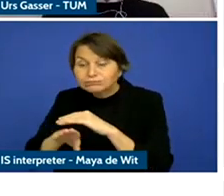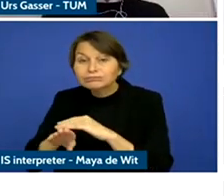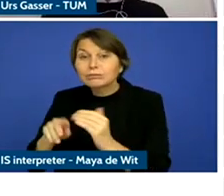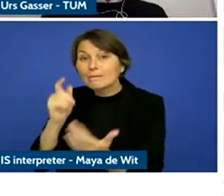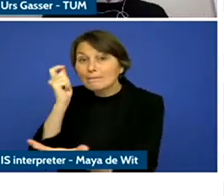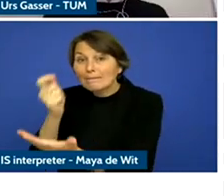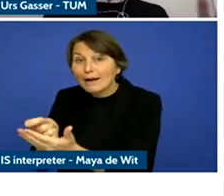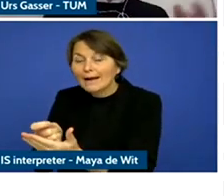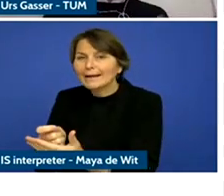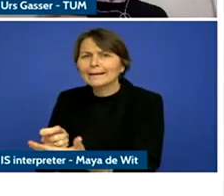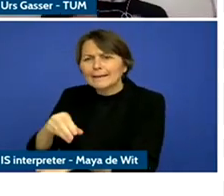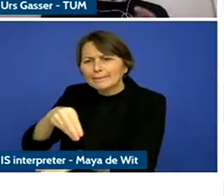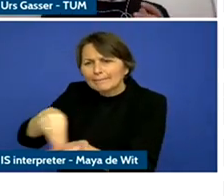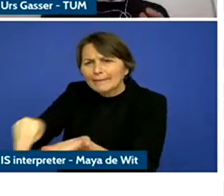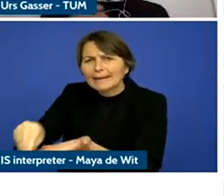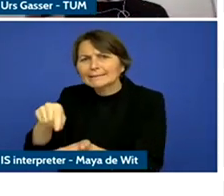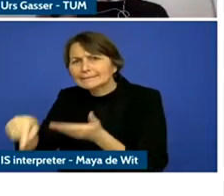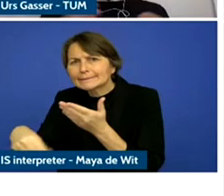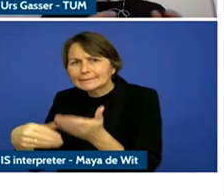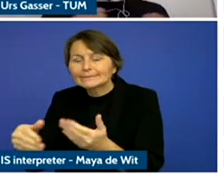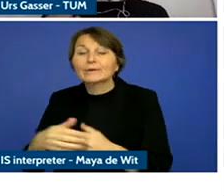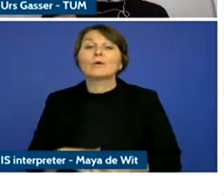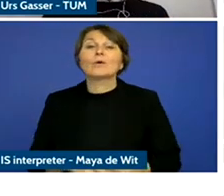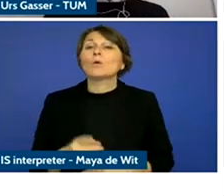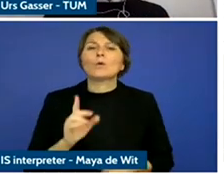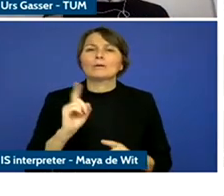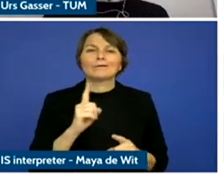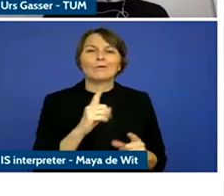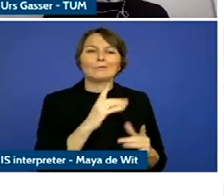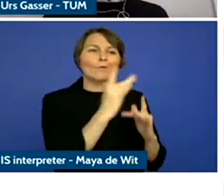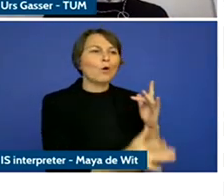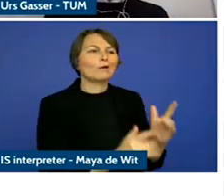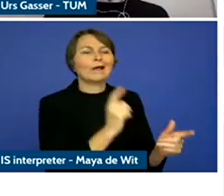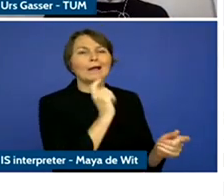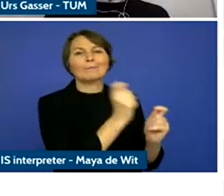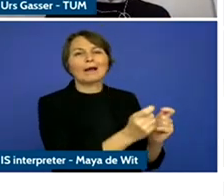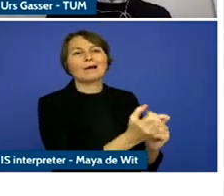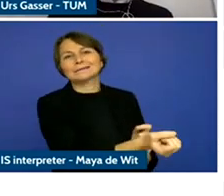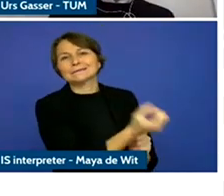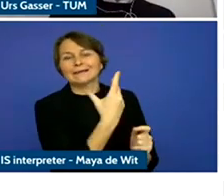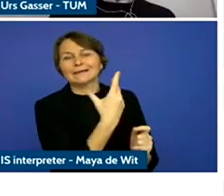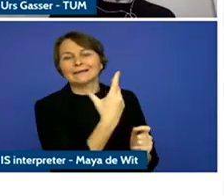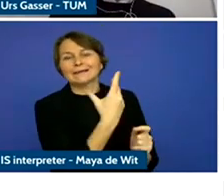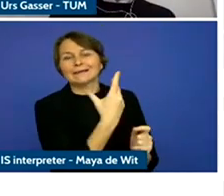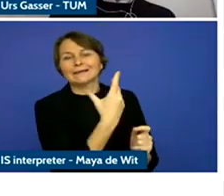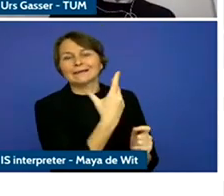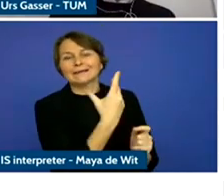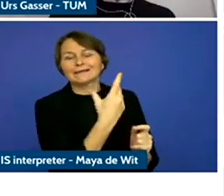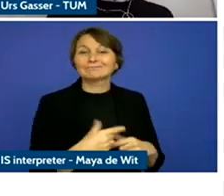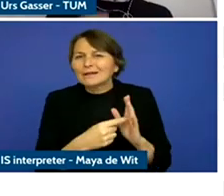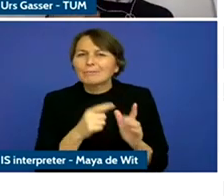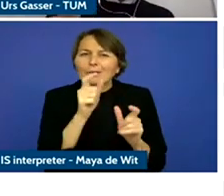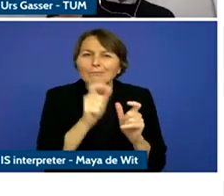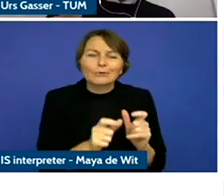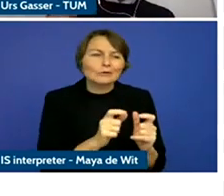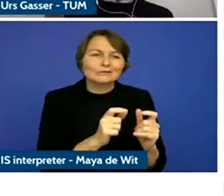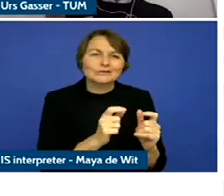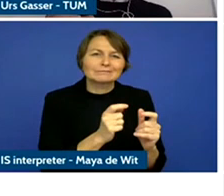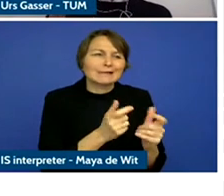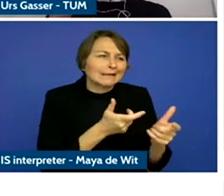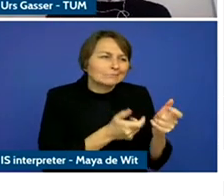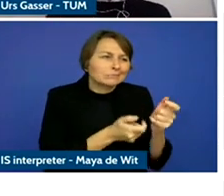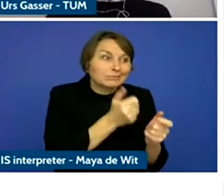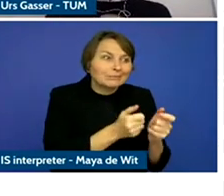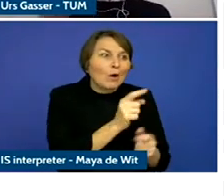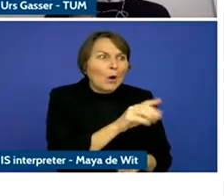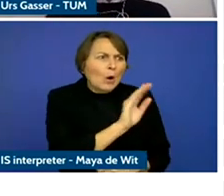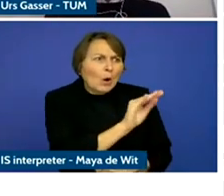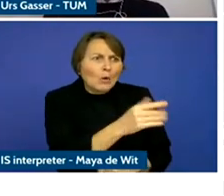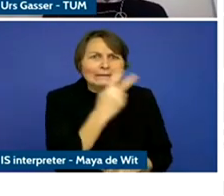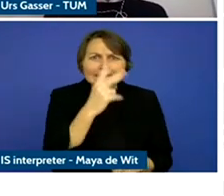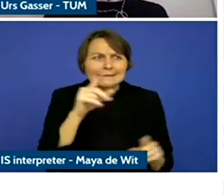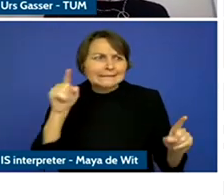online to then engage withing friends over snap chat or Instagram to then